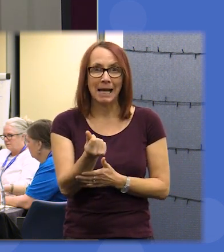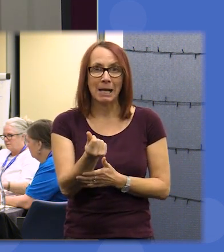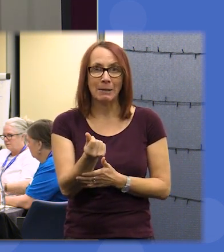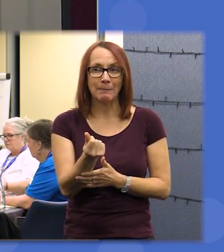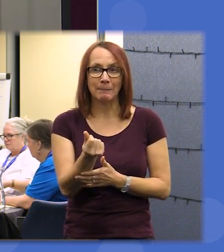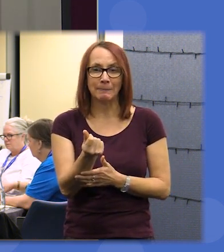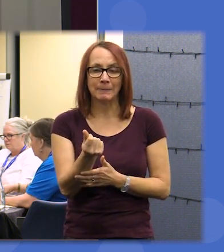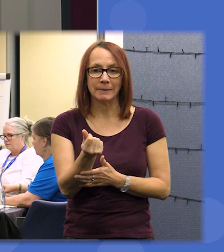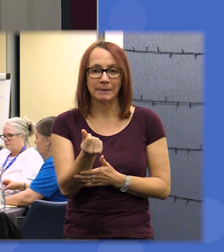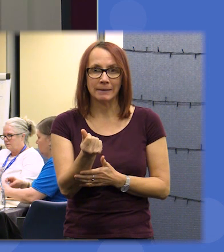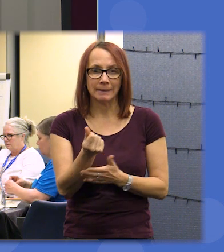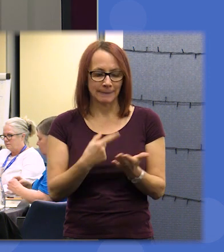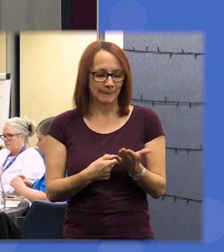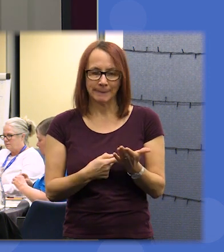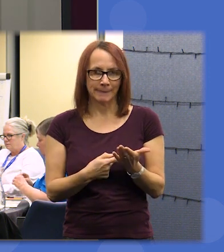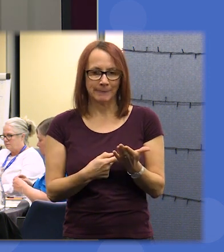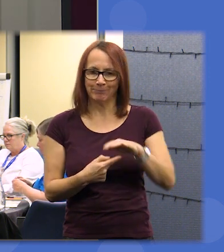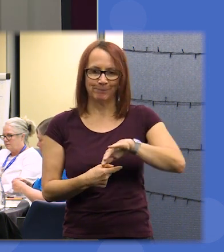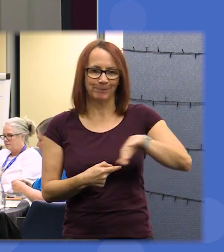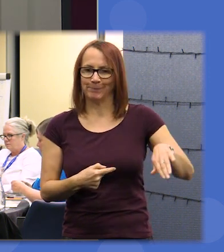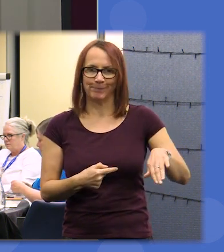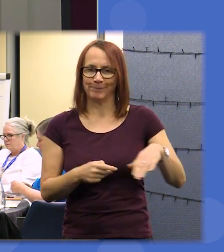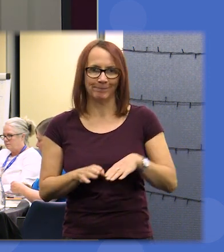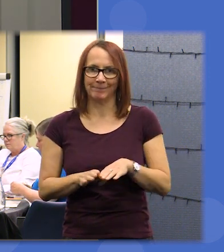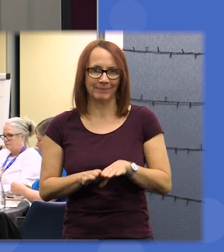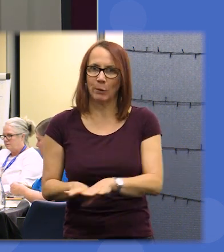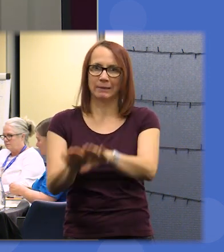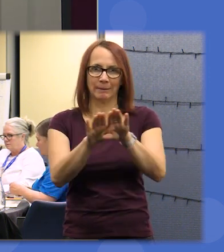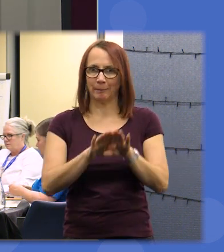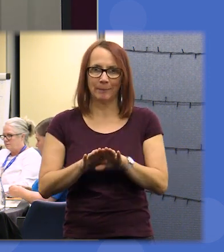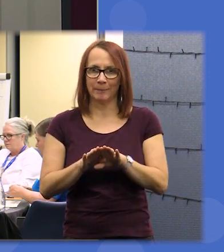reflected the common ground at this time and you know just because they were put